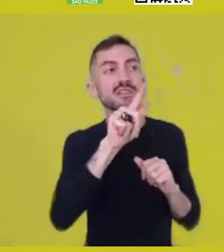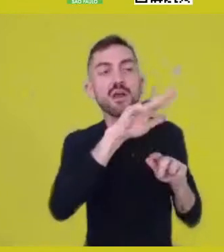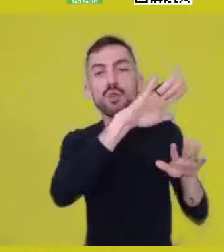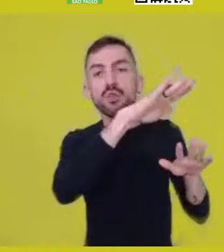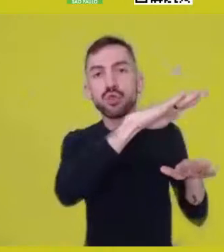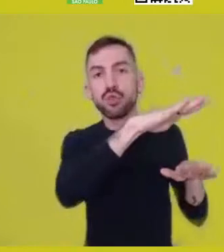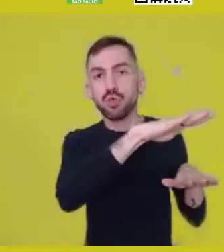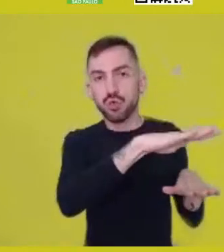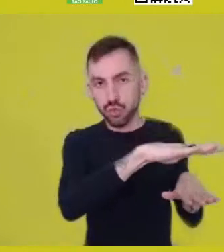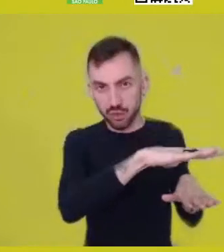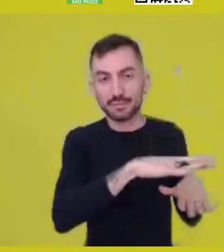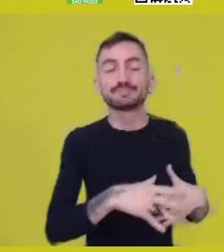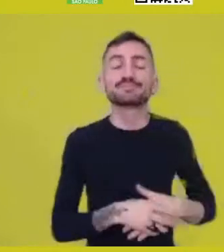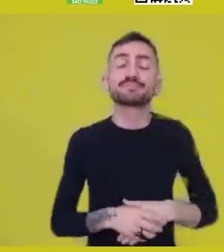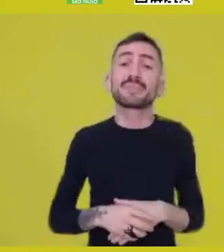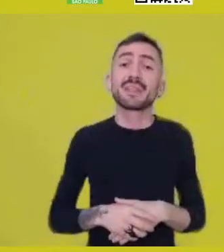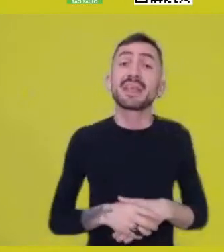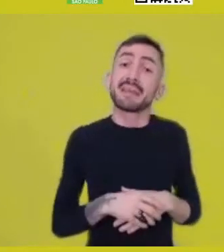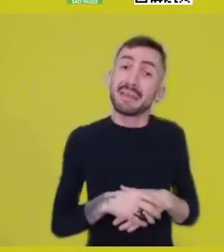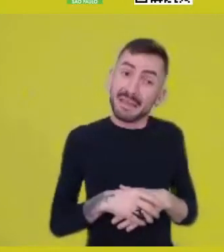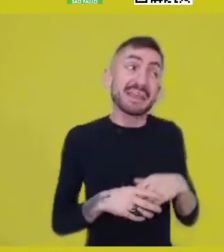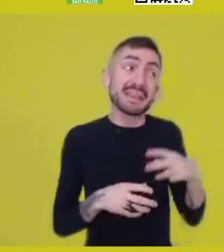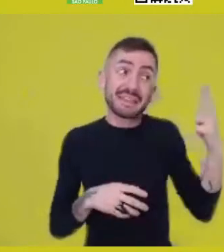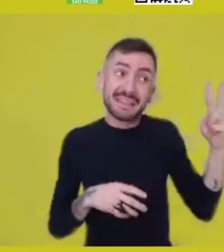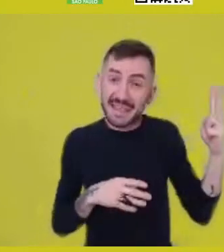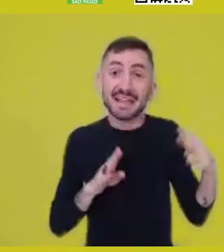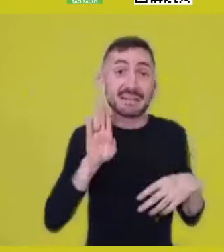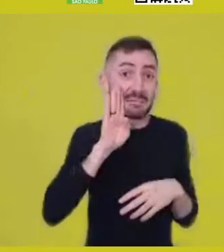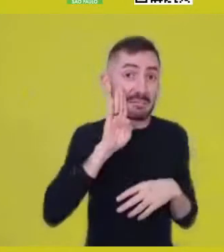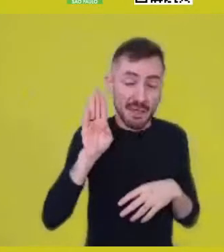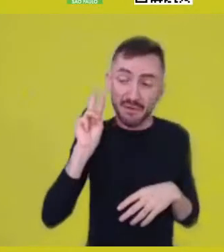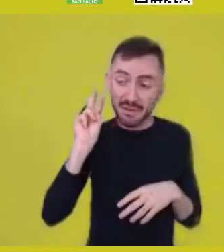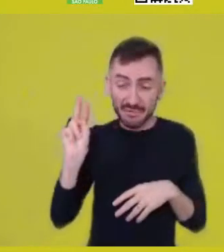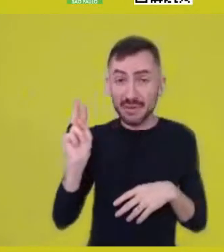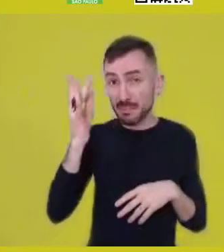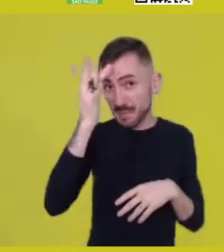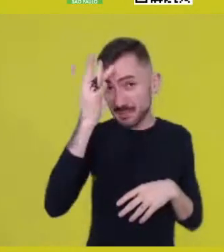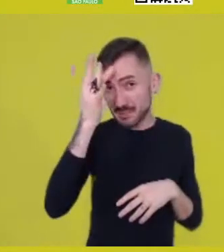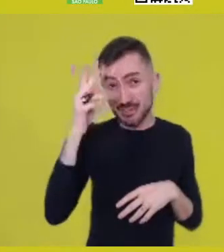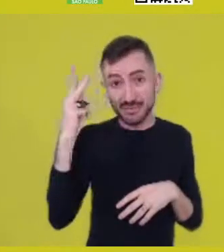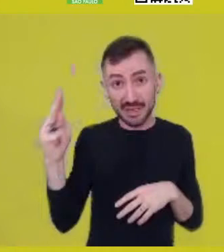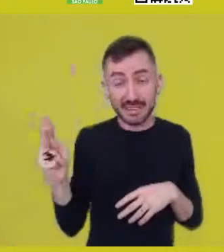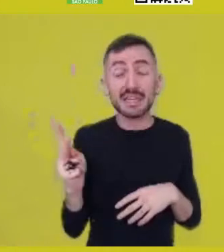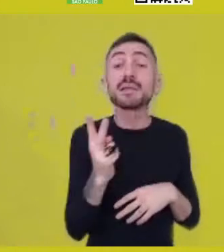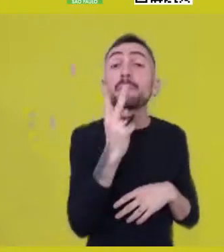because in that way, life, or the experience of vitality,